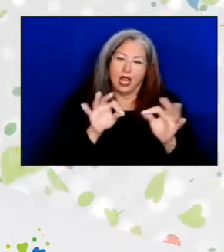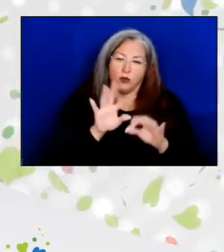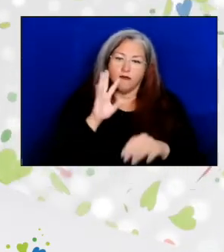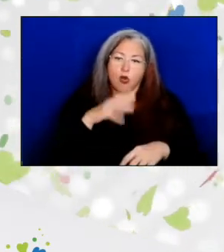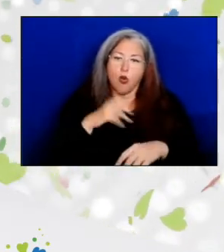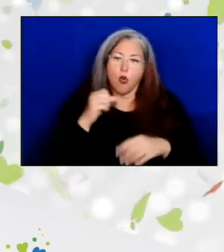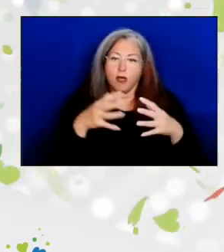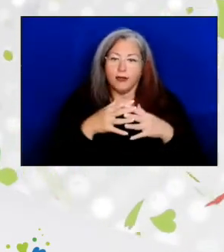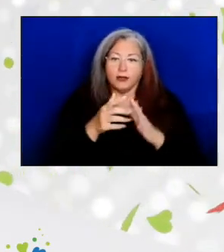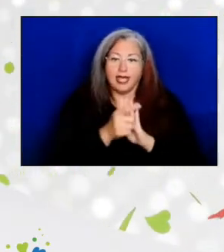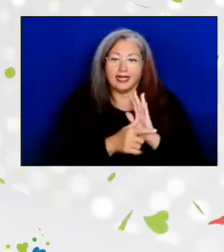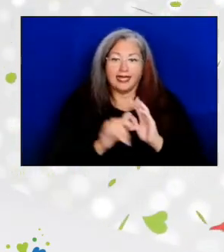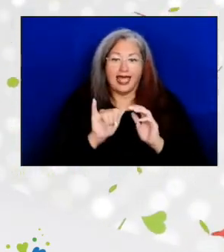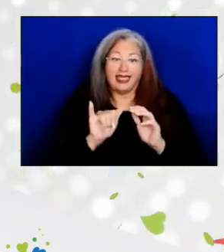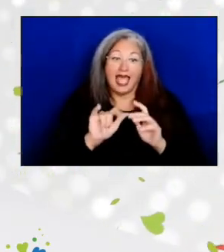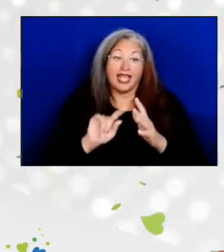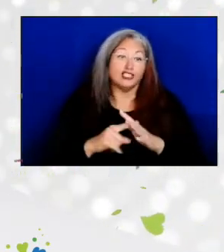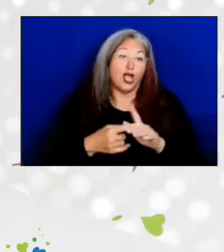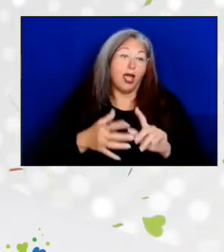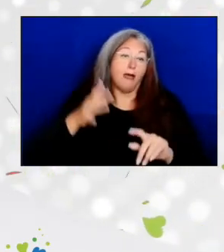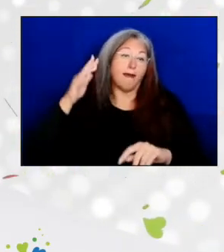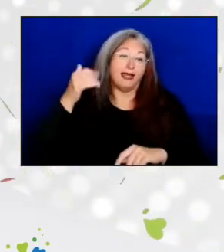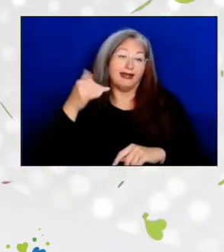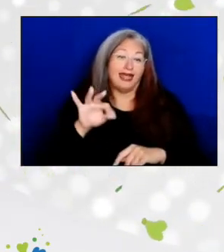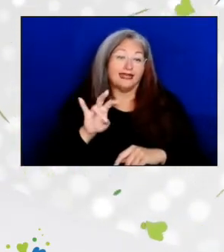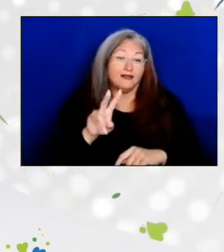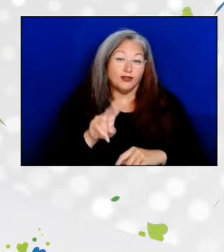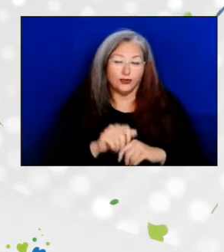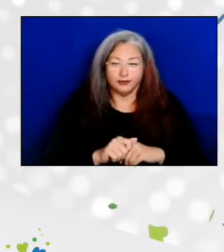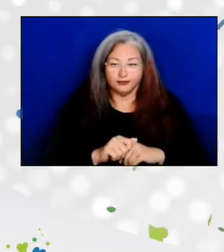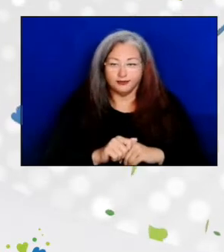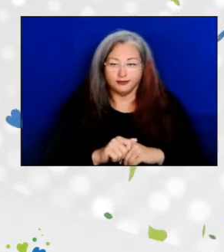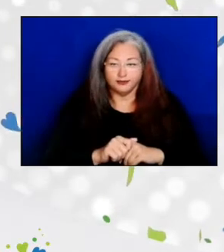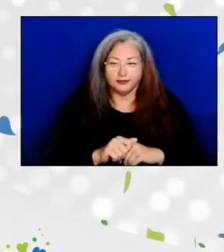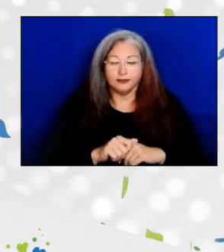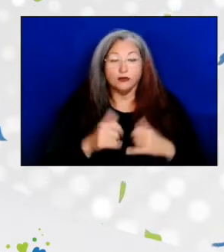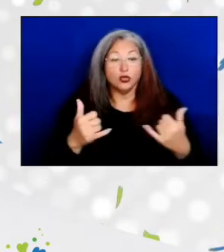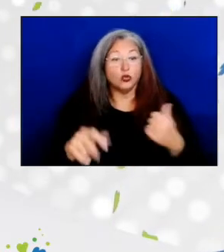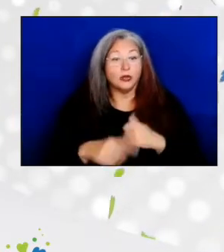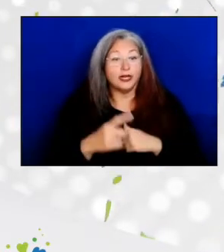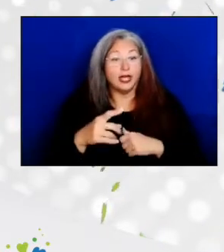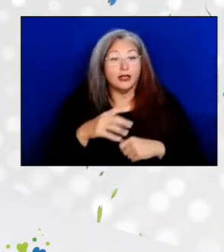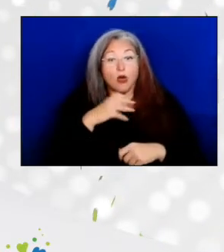just like it was back in 1972. And today, the Older Americans Act funding